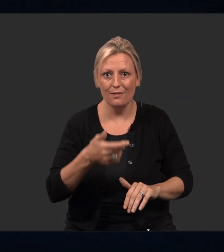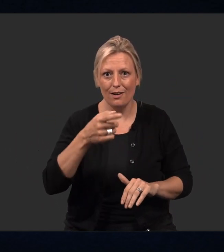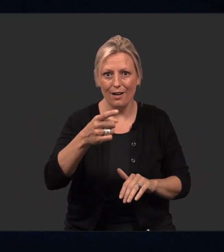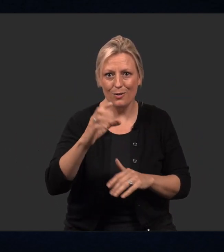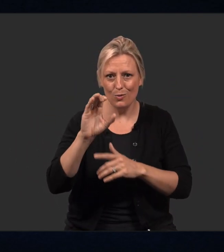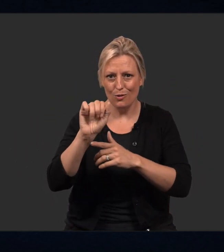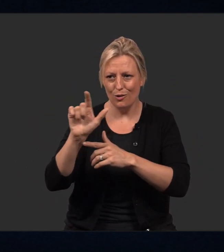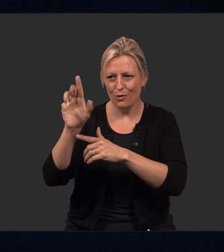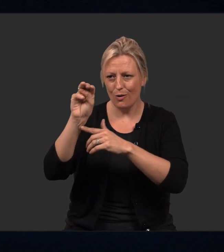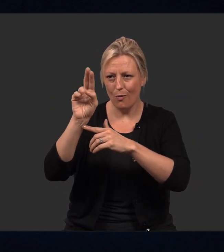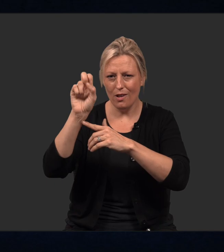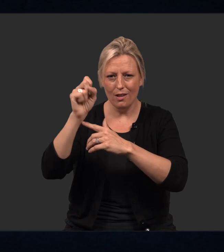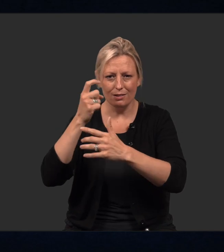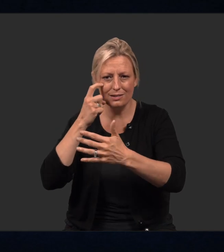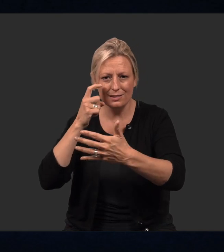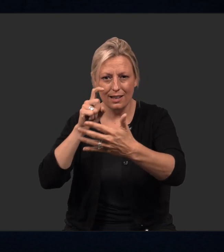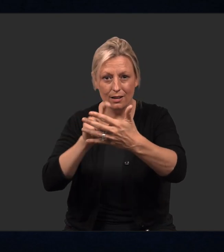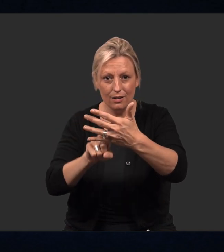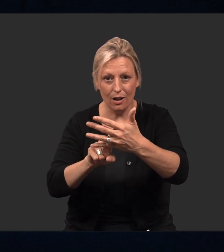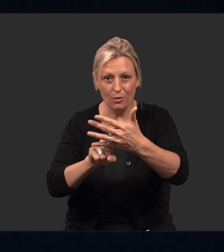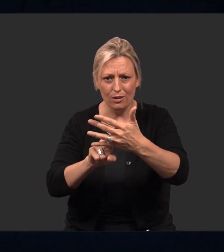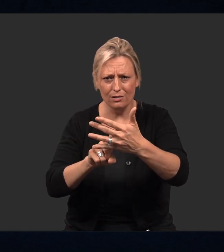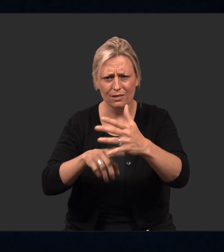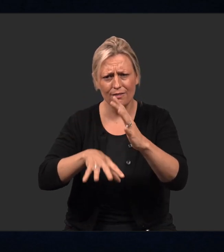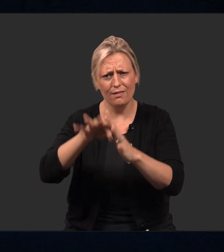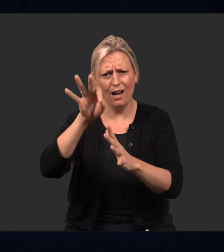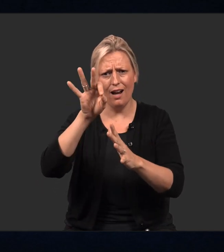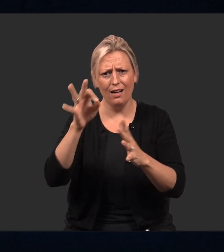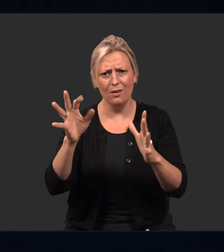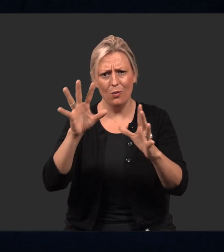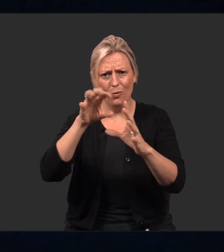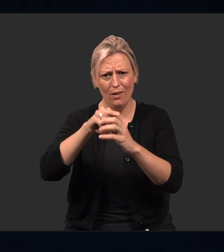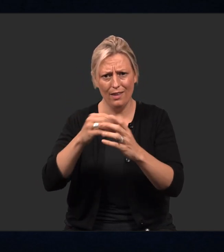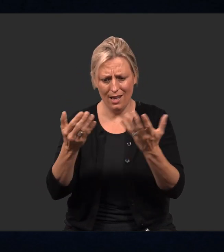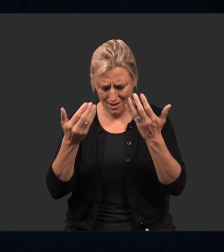Find that same calmness within yourself.